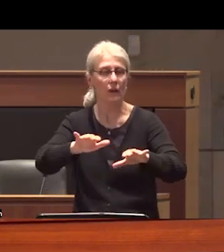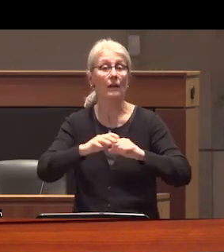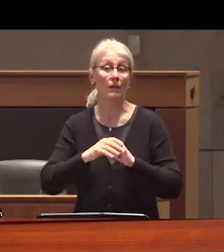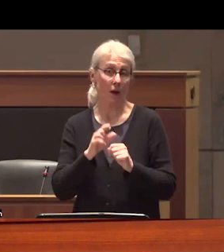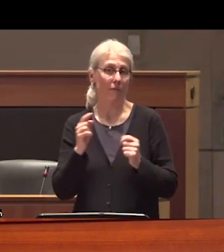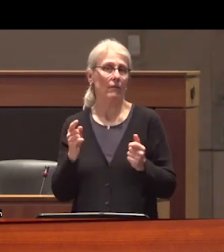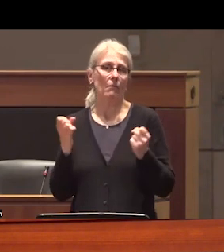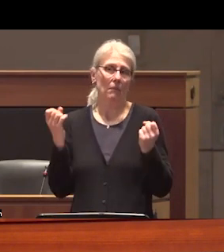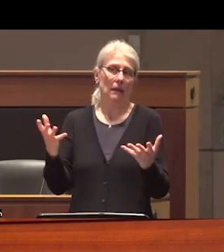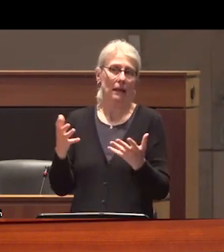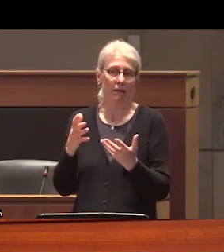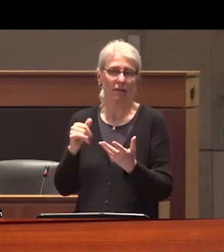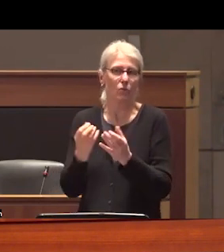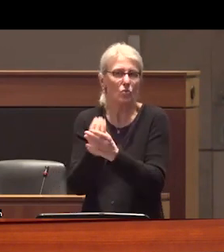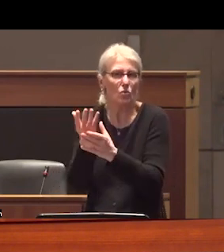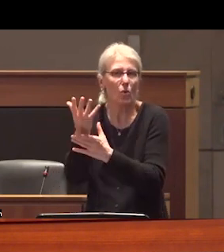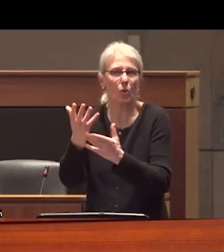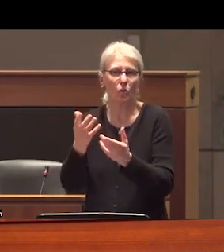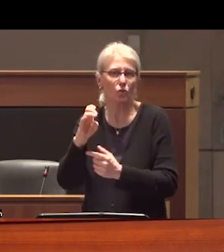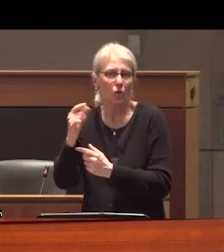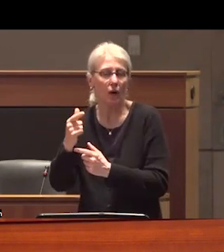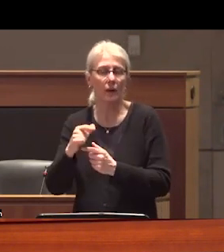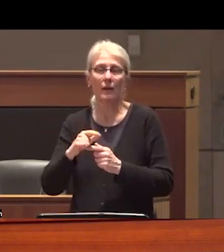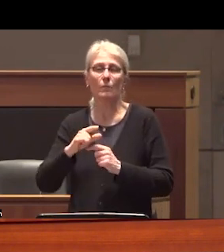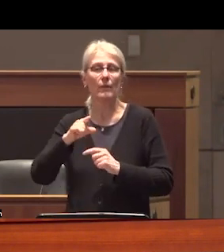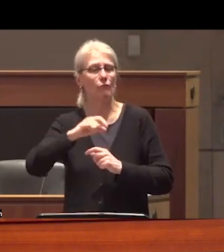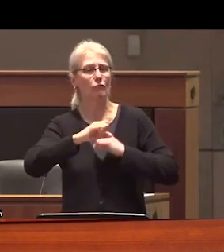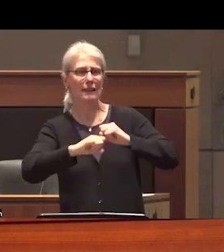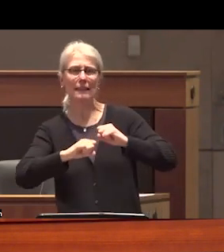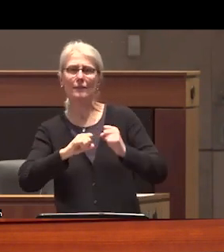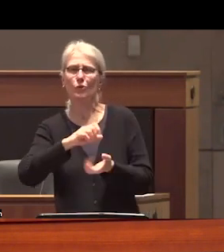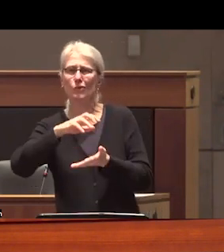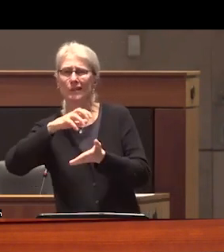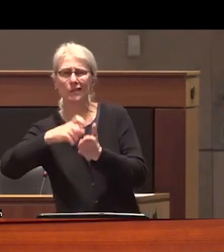natural resources where resistance to extraction has a stronghold and the that contain major drug